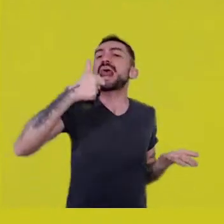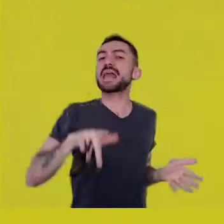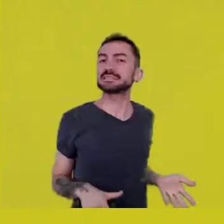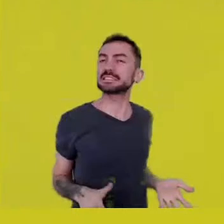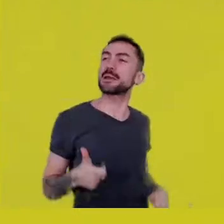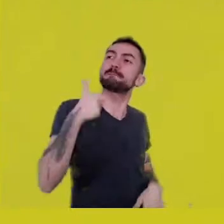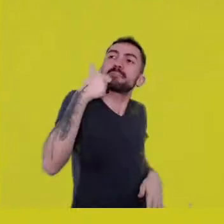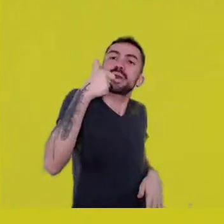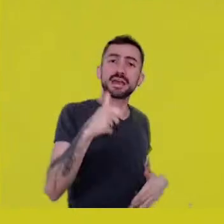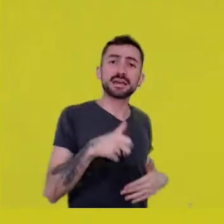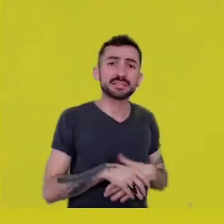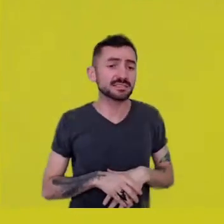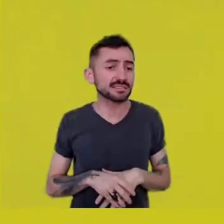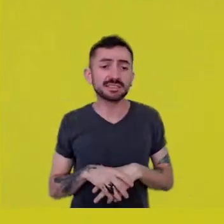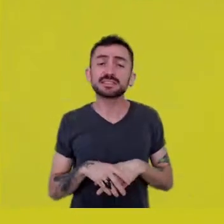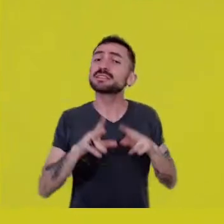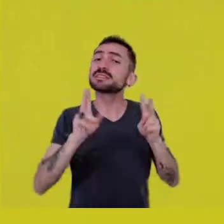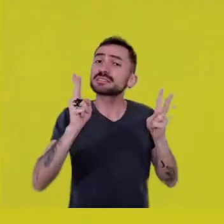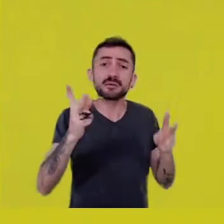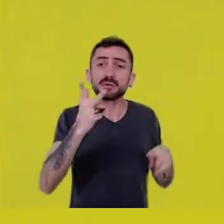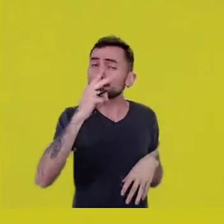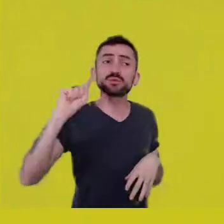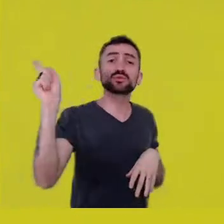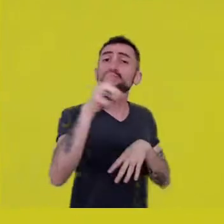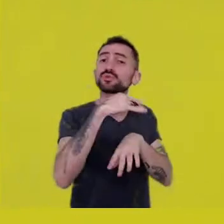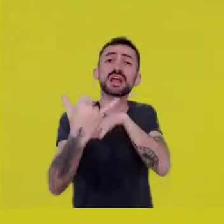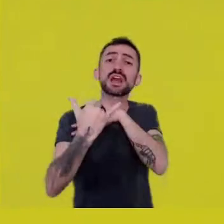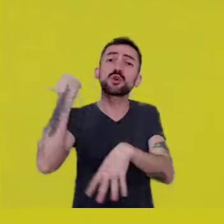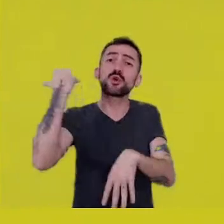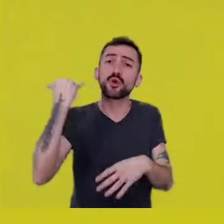We bought into that scam. We think there are some people with merit